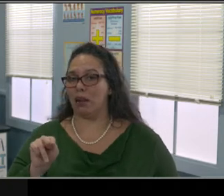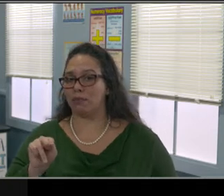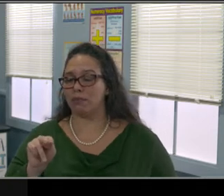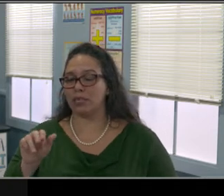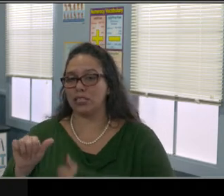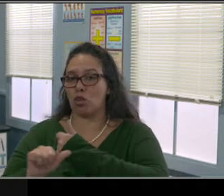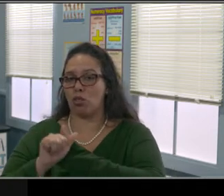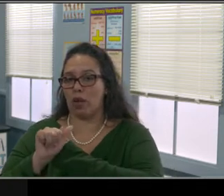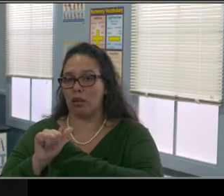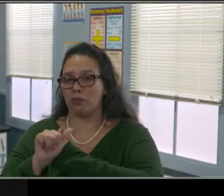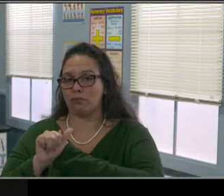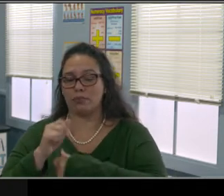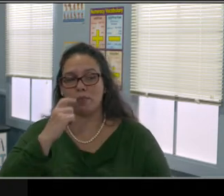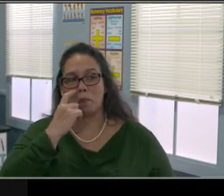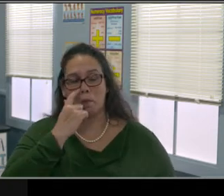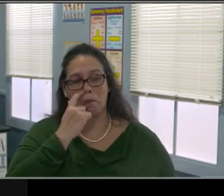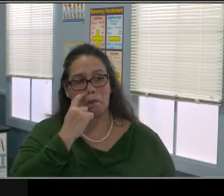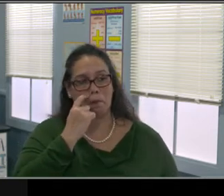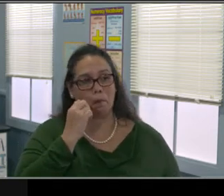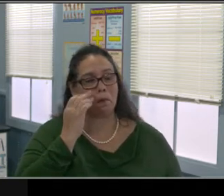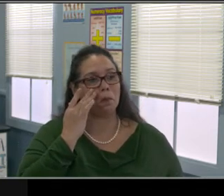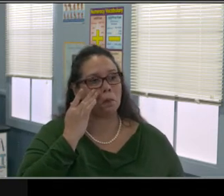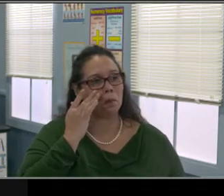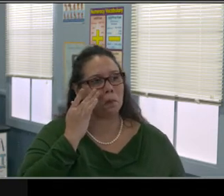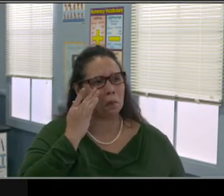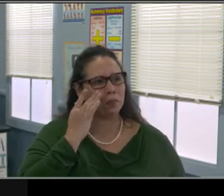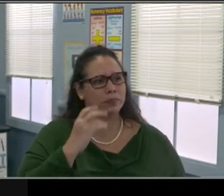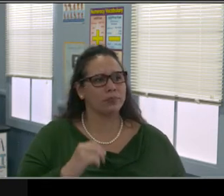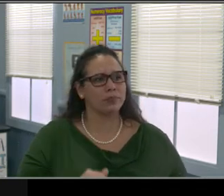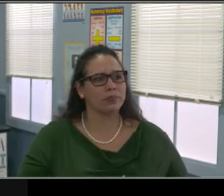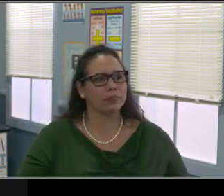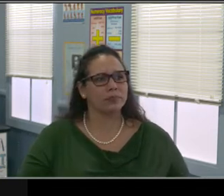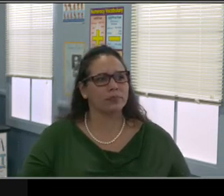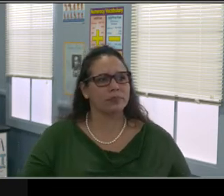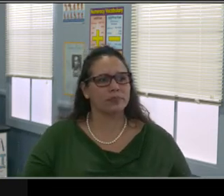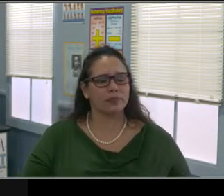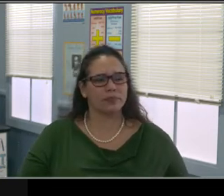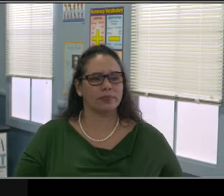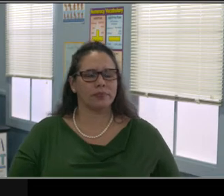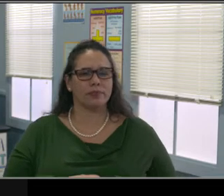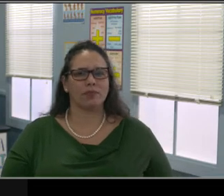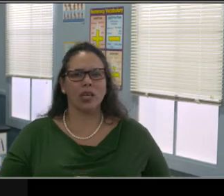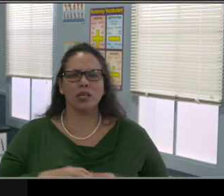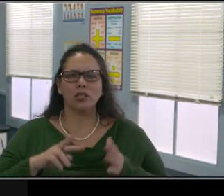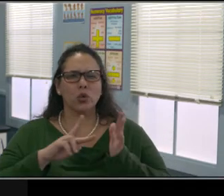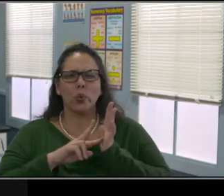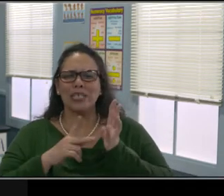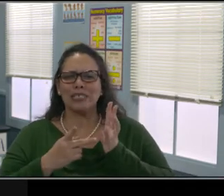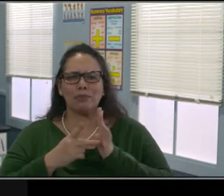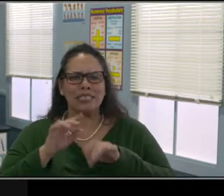Okay. The best consequence is the fixing of the behavior.